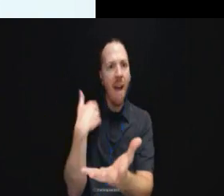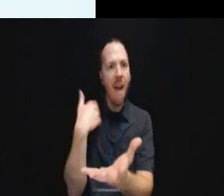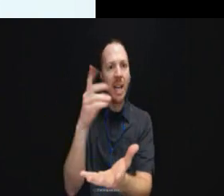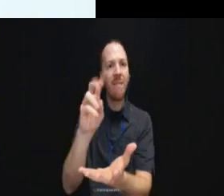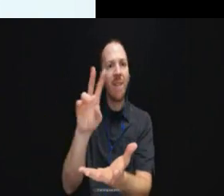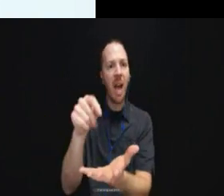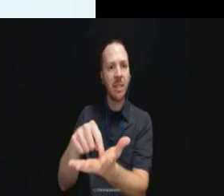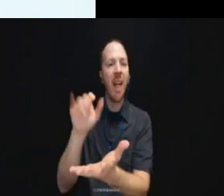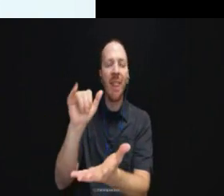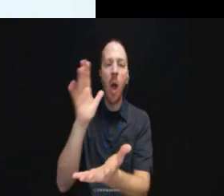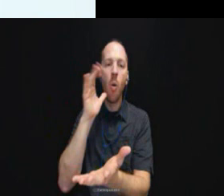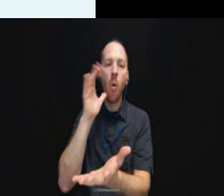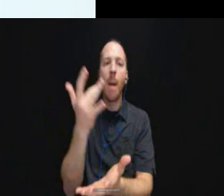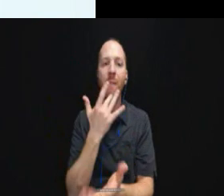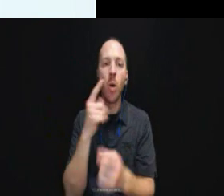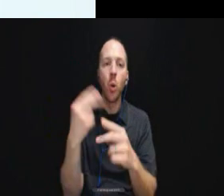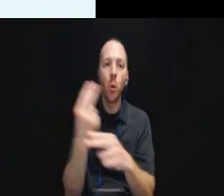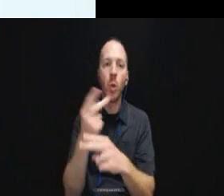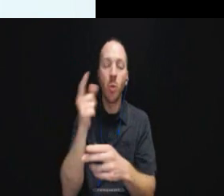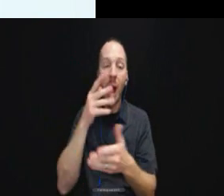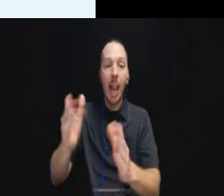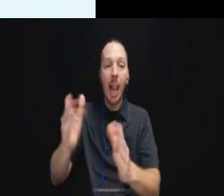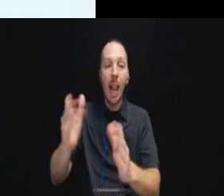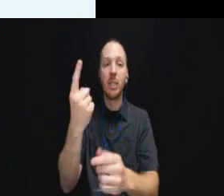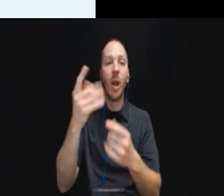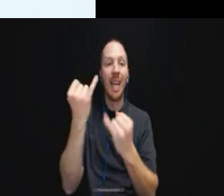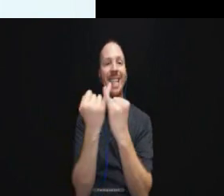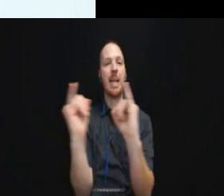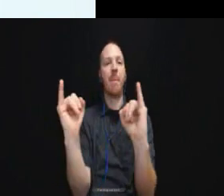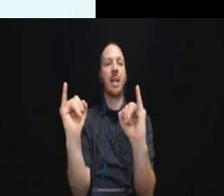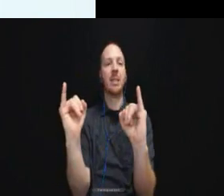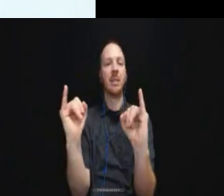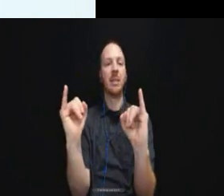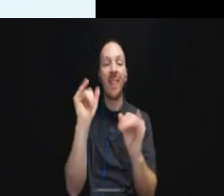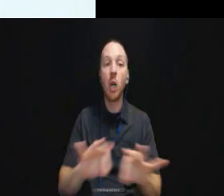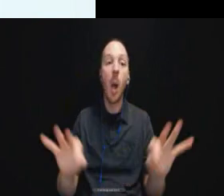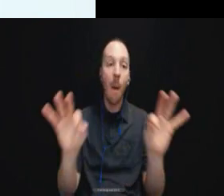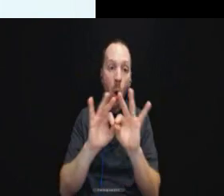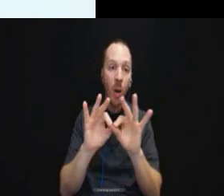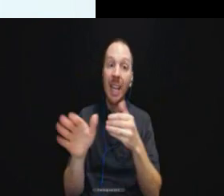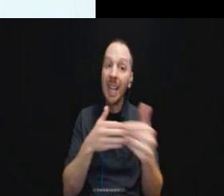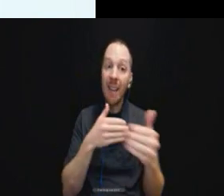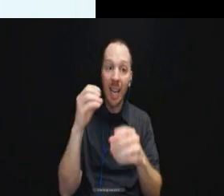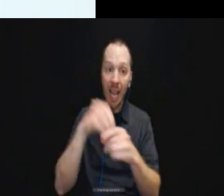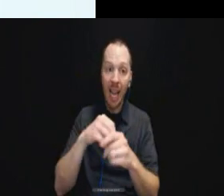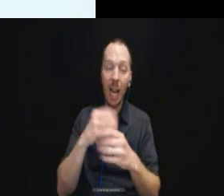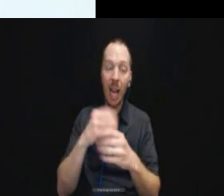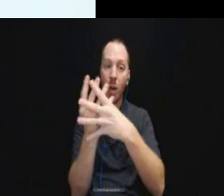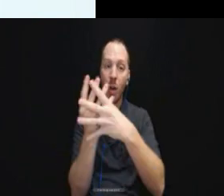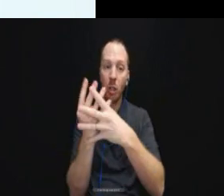to be preferable because it enables somebody's independence which is important even in a correctional setting.